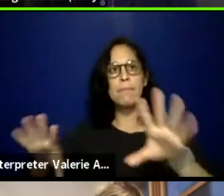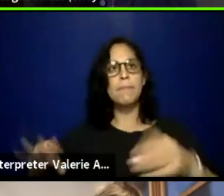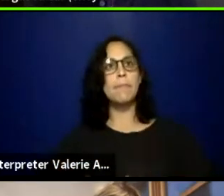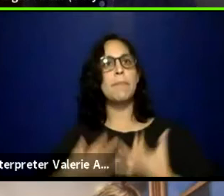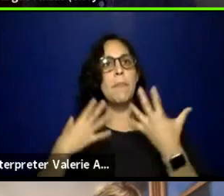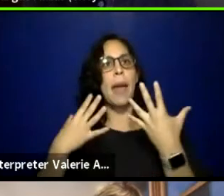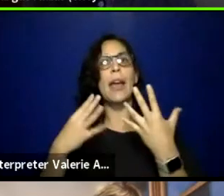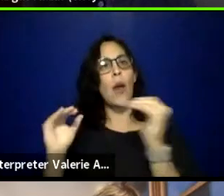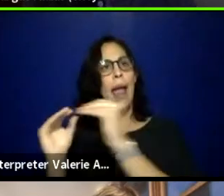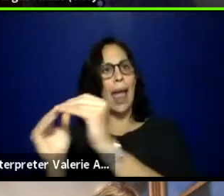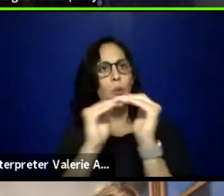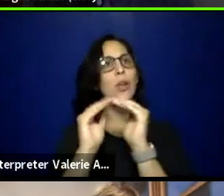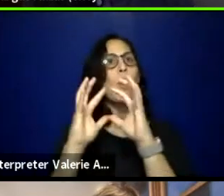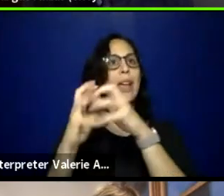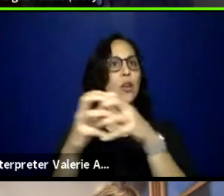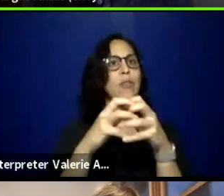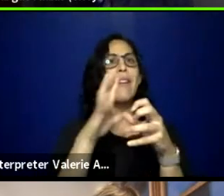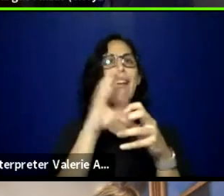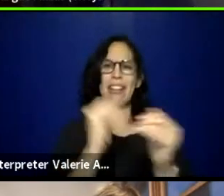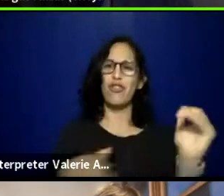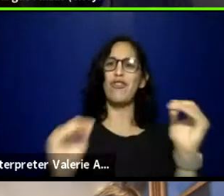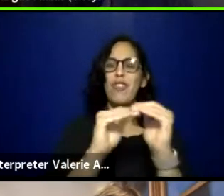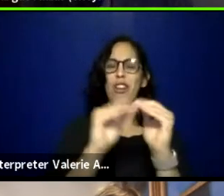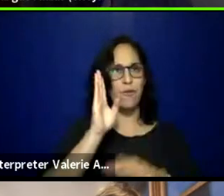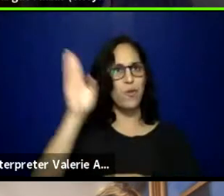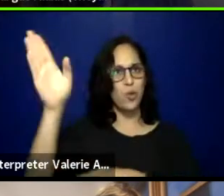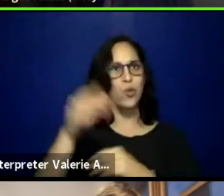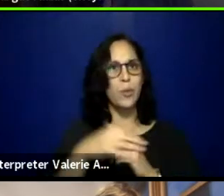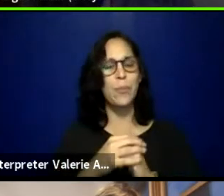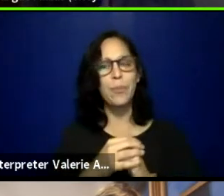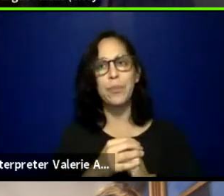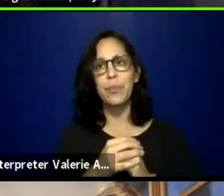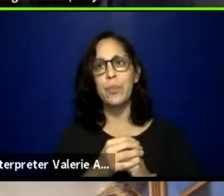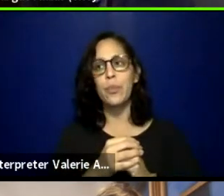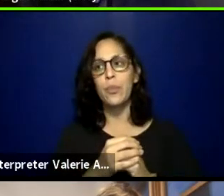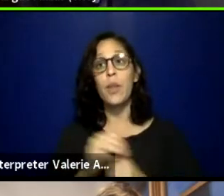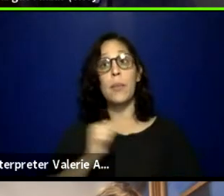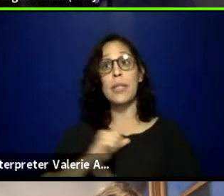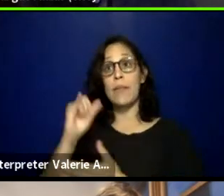intersectional, and just future. I'm the artistic director of In the Margin,